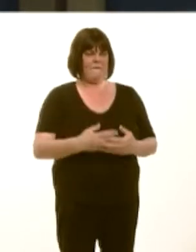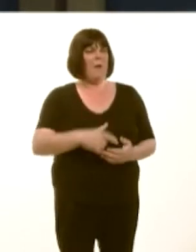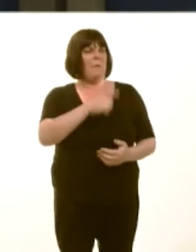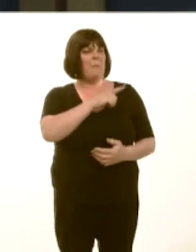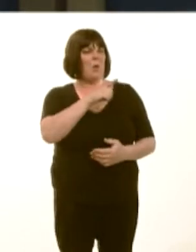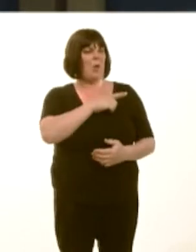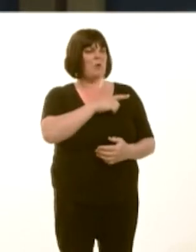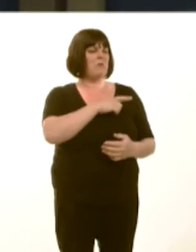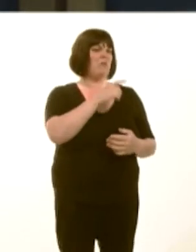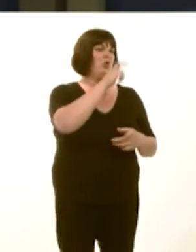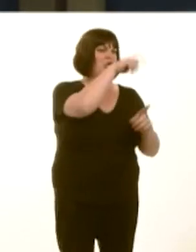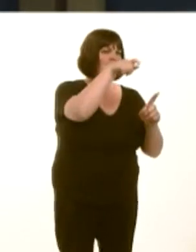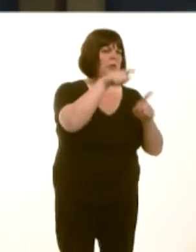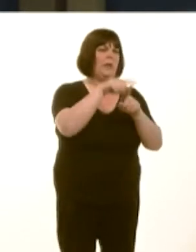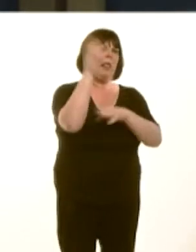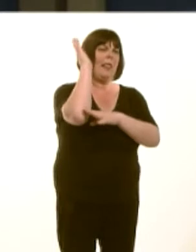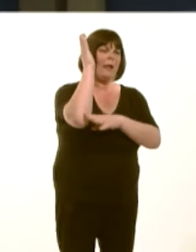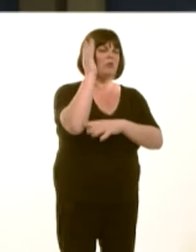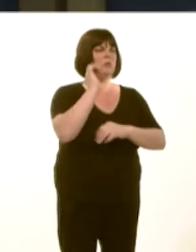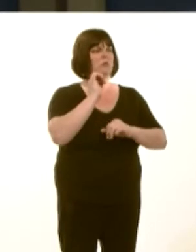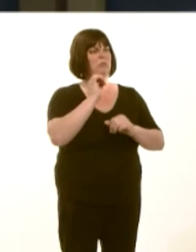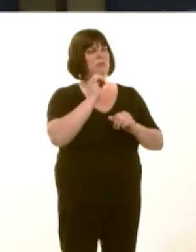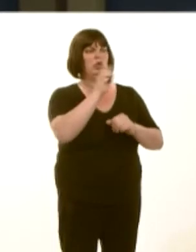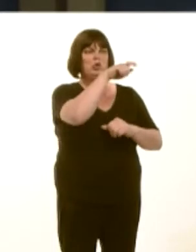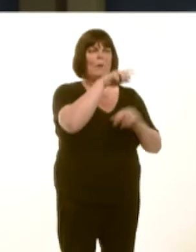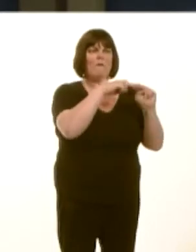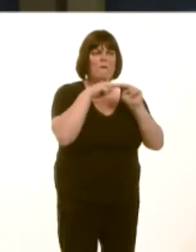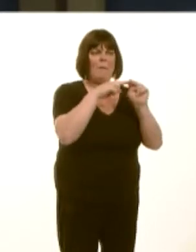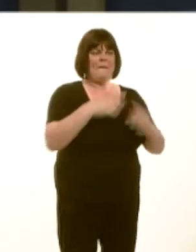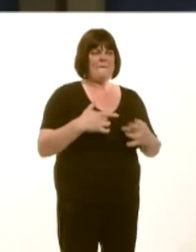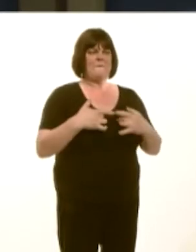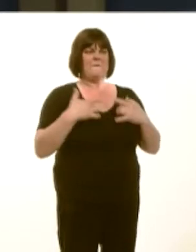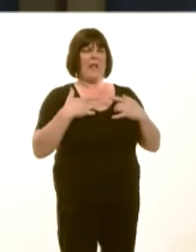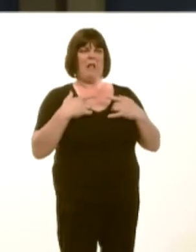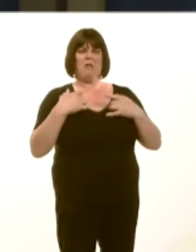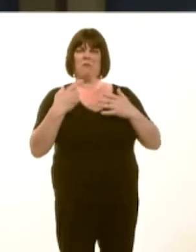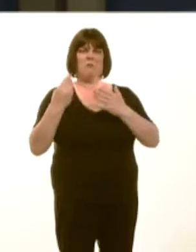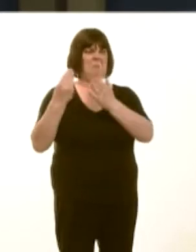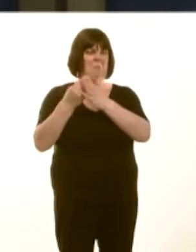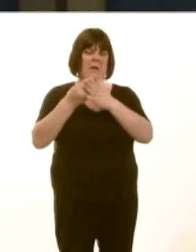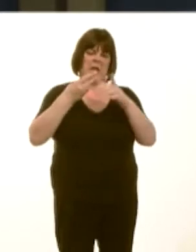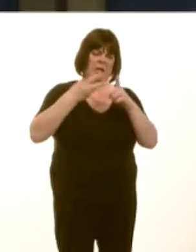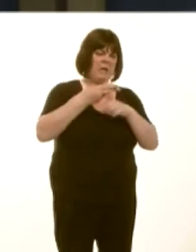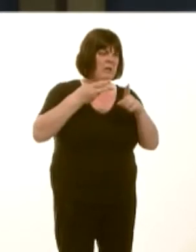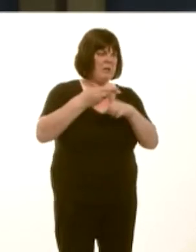Maeír coleg, y myfyrwyr, y darlithwyr a theuluoedd y myfyrwyr yn teimlo bod effeithiauír toriadau ar y gyllideb addysg bellach wedi cael effaith andwyol iawn ar y ddarpariaeth.